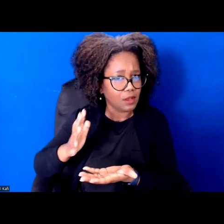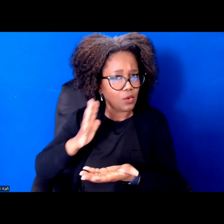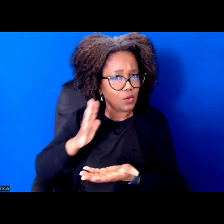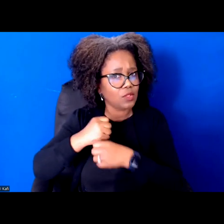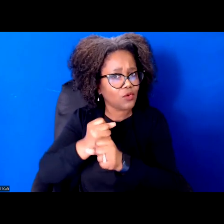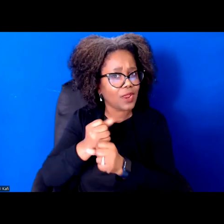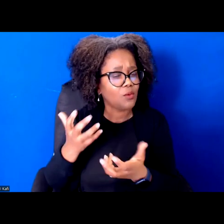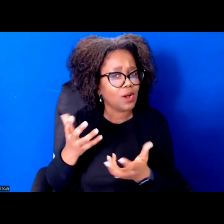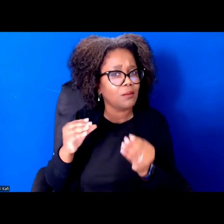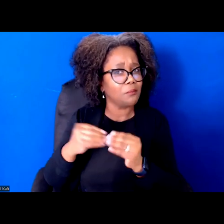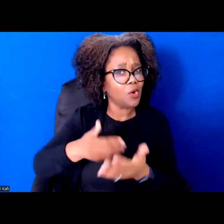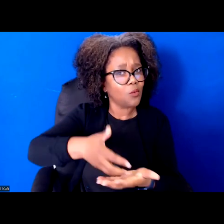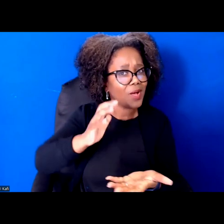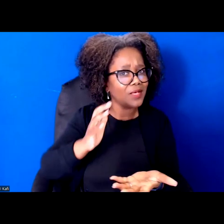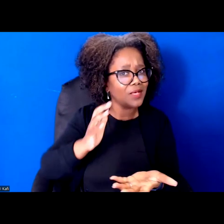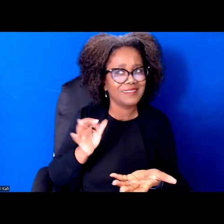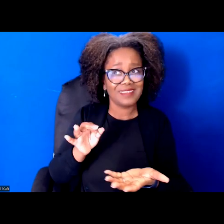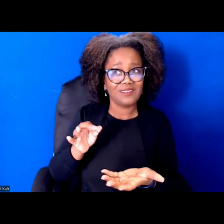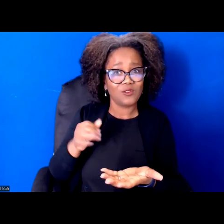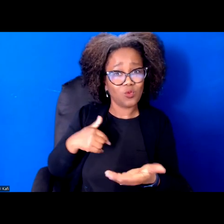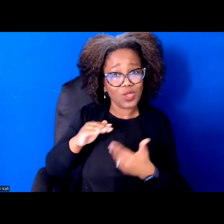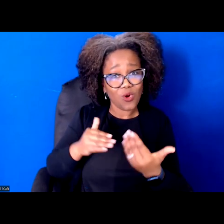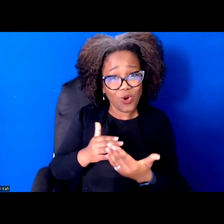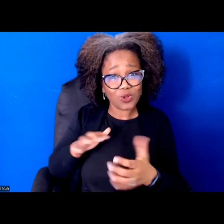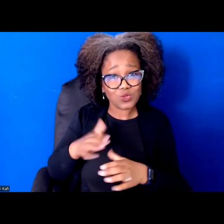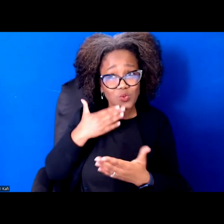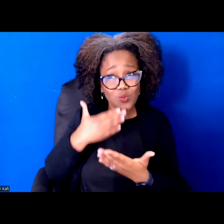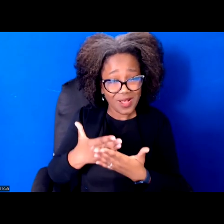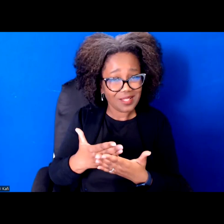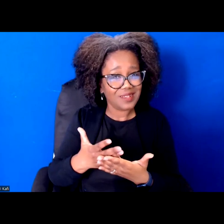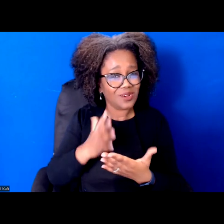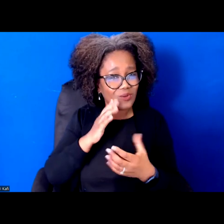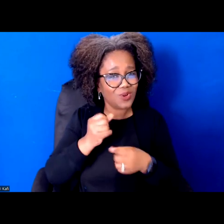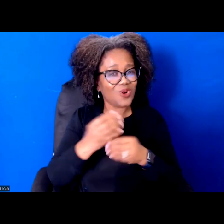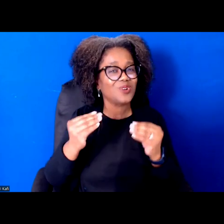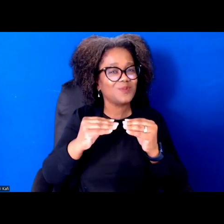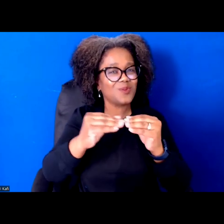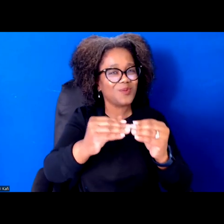And it can benefit all of us and not just one individual group or another.